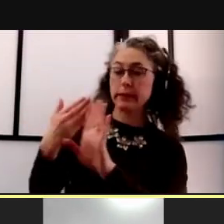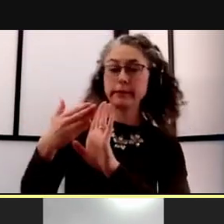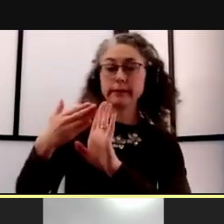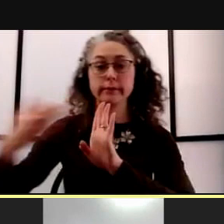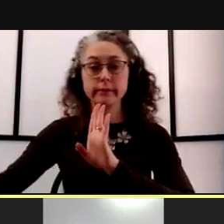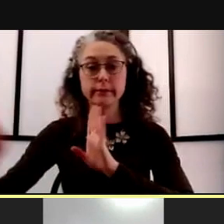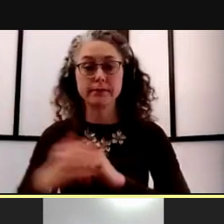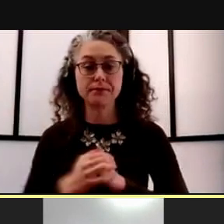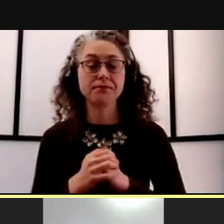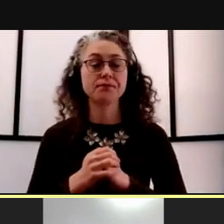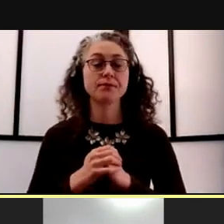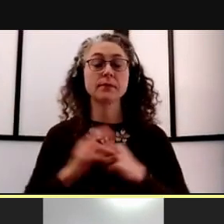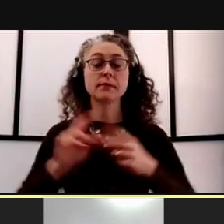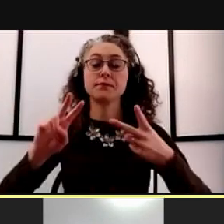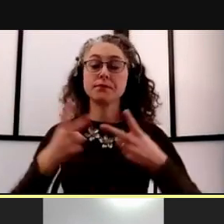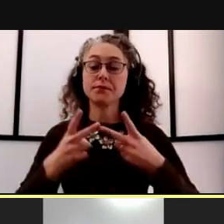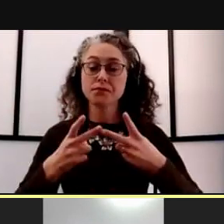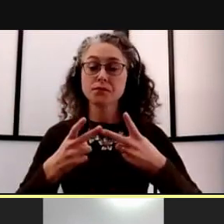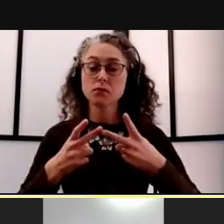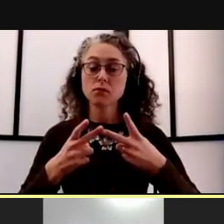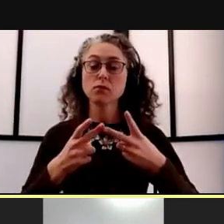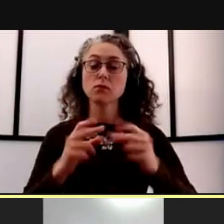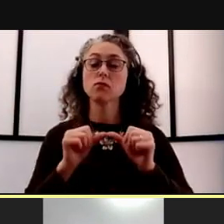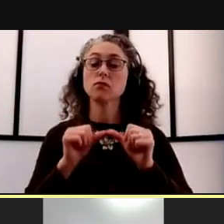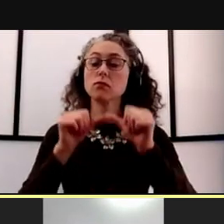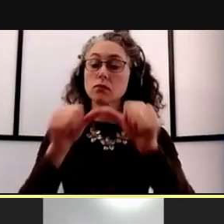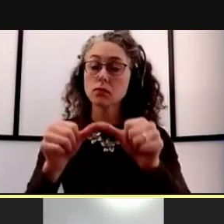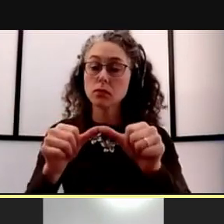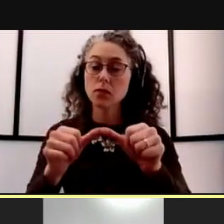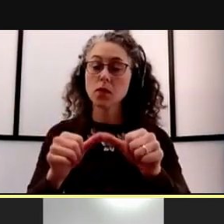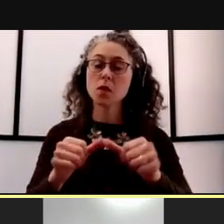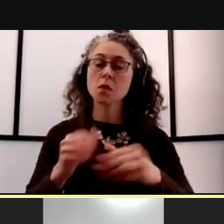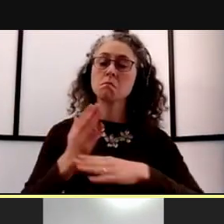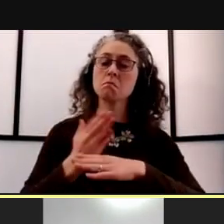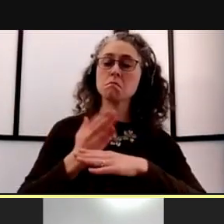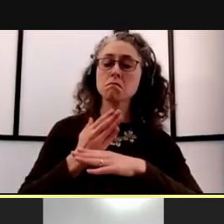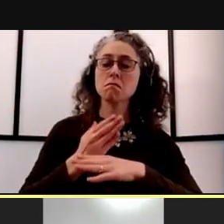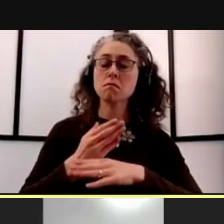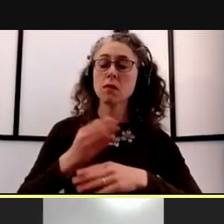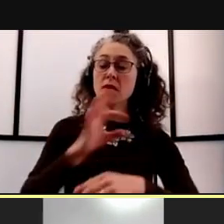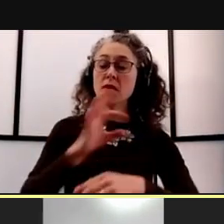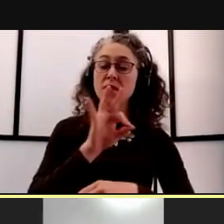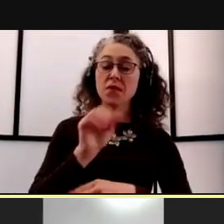Second, a resumption of prudent levels of new faculty recruitment with searches